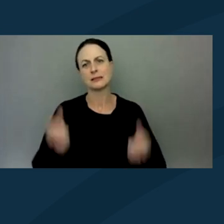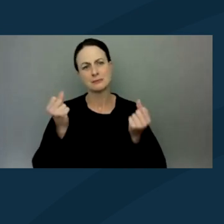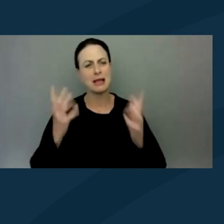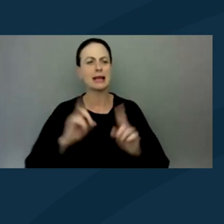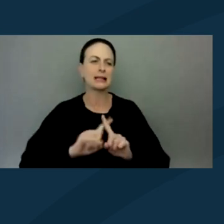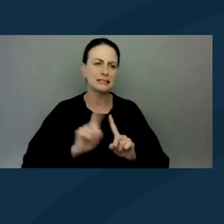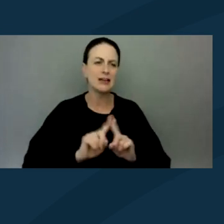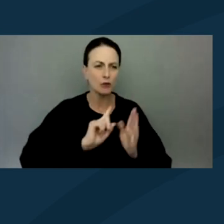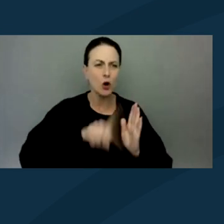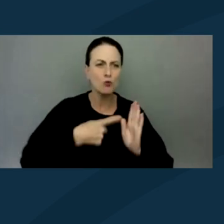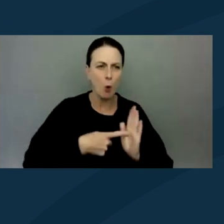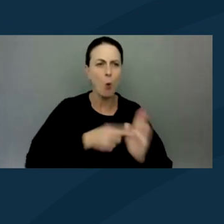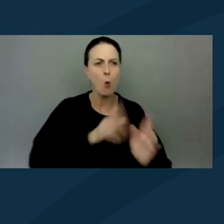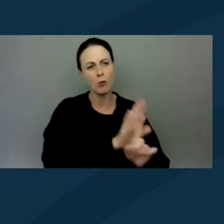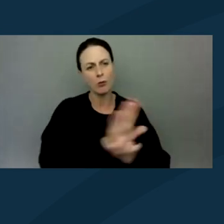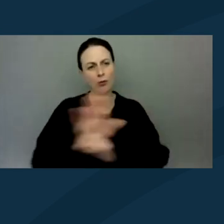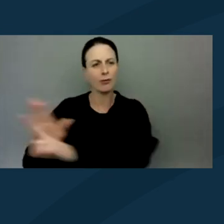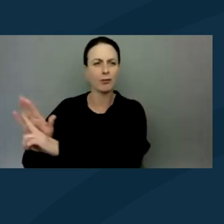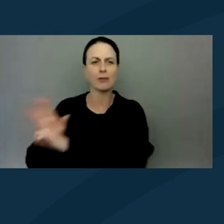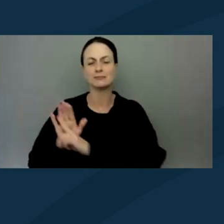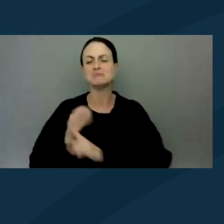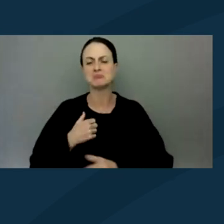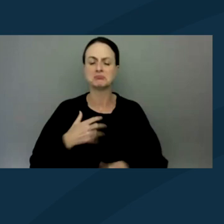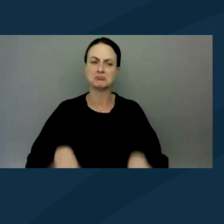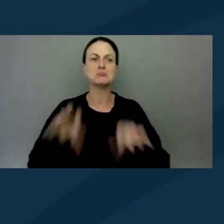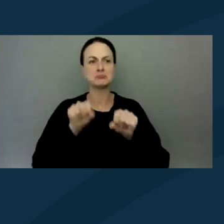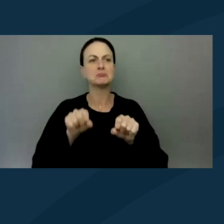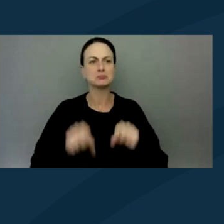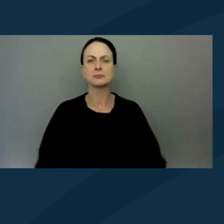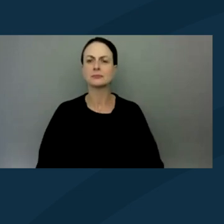that we can be in on a protest.